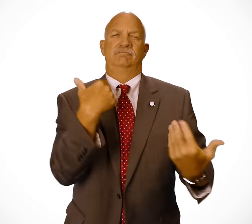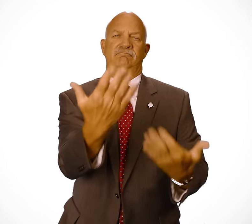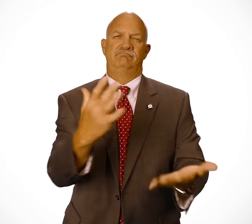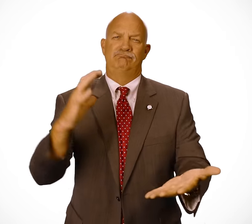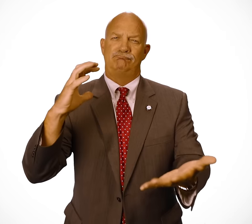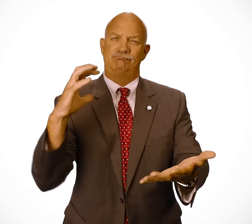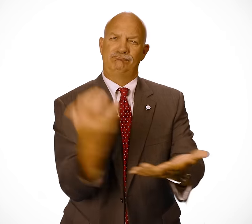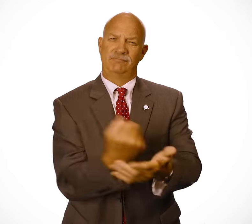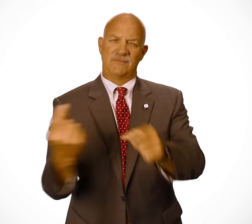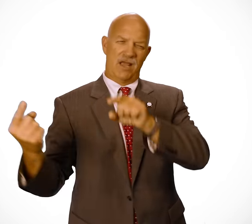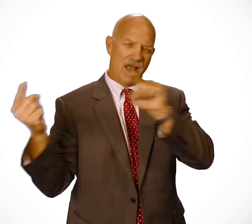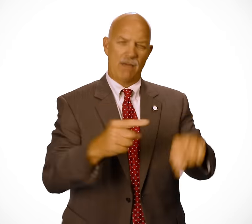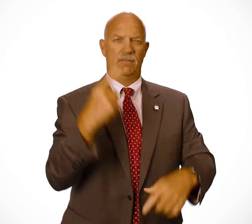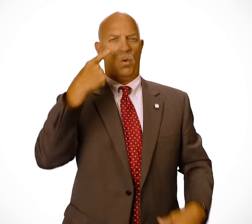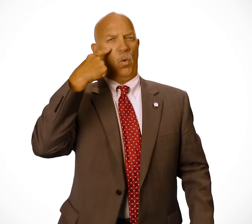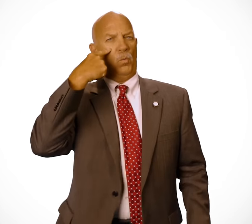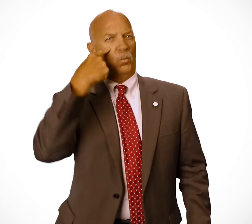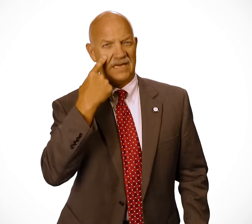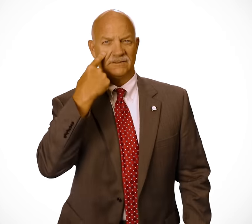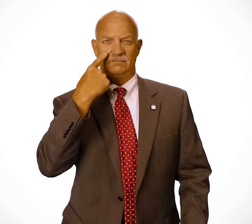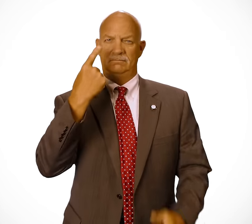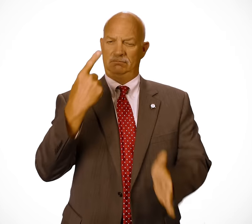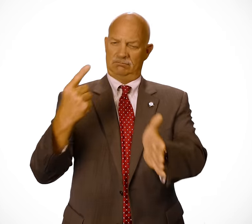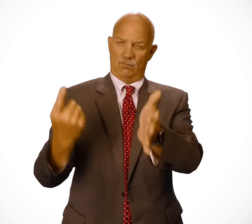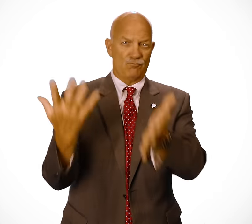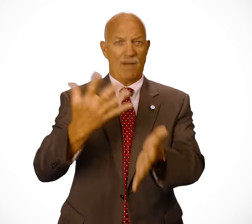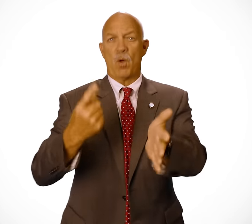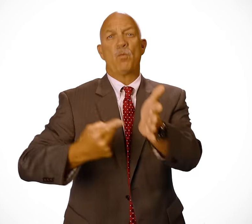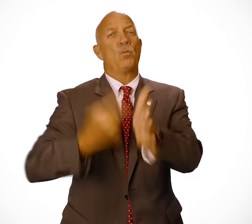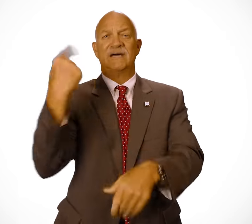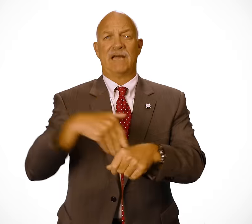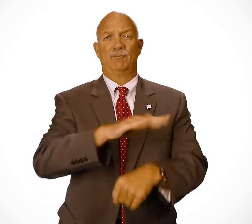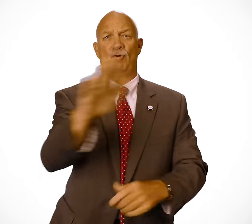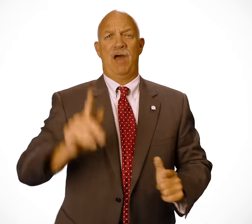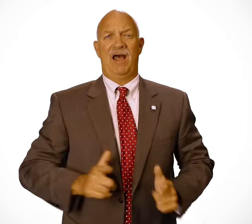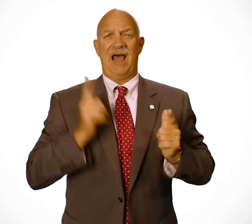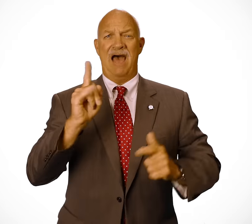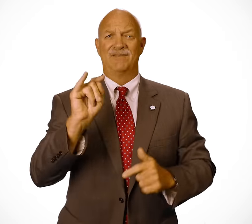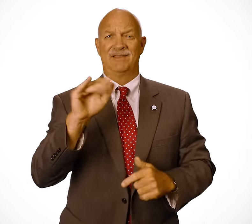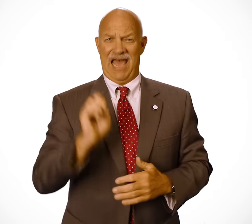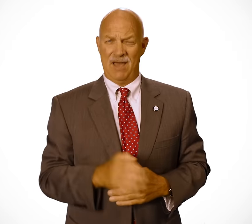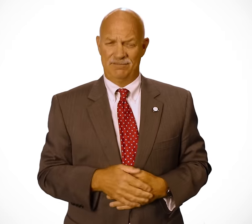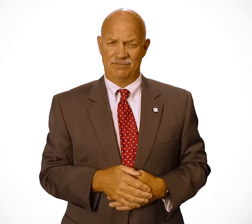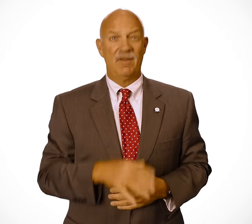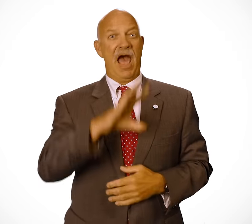I strongly recommend you take advantage of this opportunity and witness the Inauguration. This is probably a once in a lifetime opportunity for you!